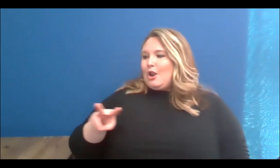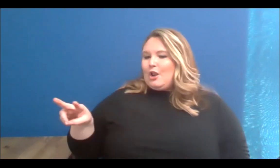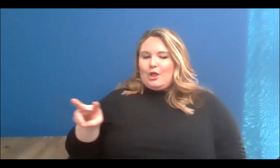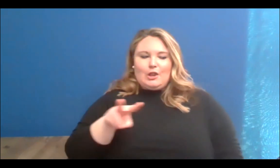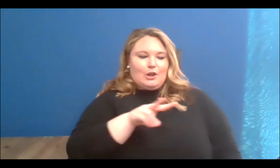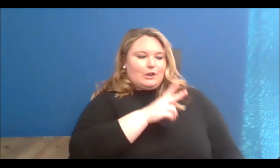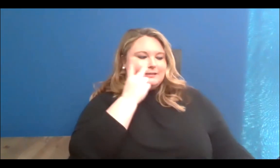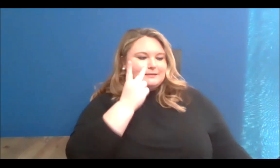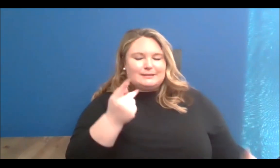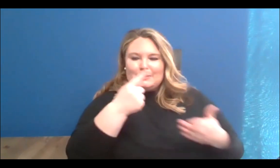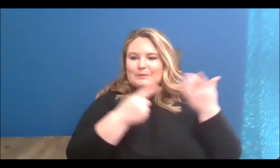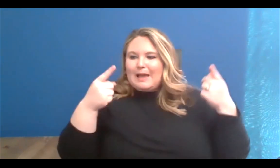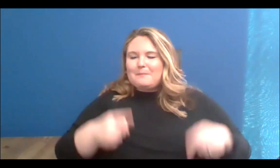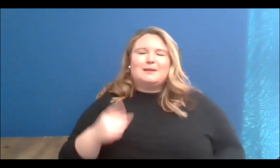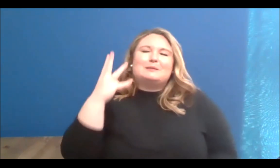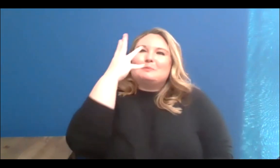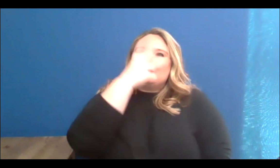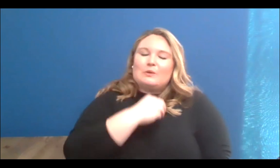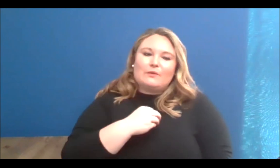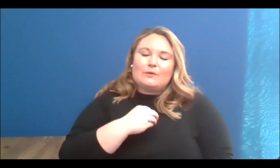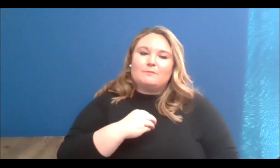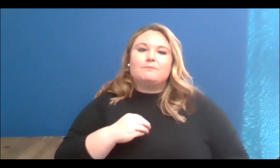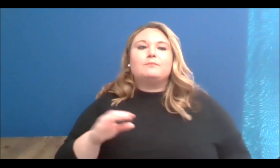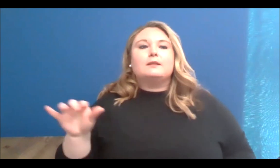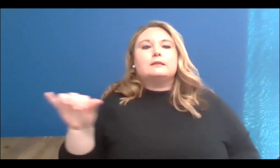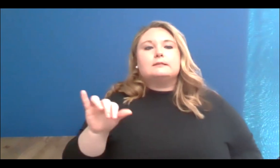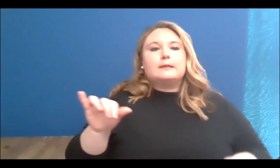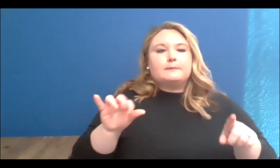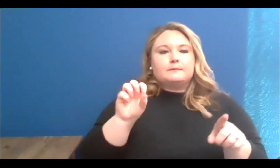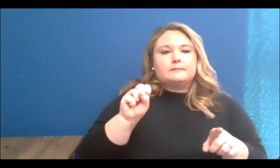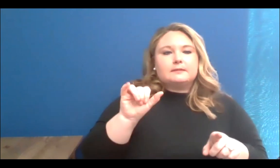Syrus had mentioned earlier about the personal being political, that is so much